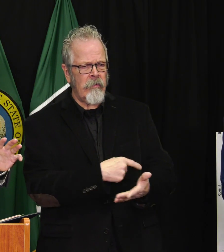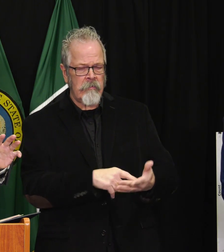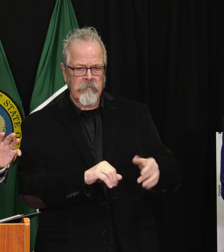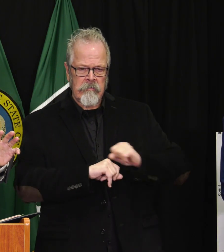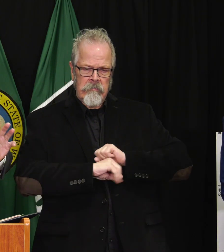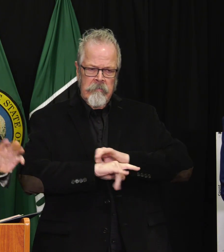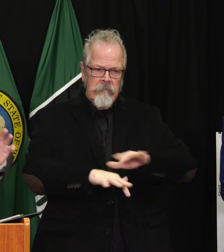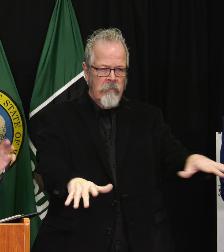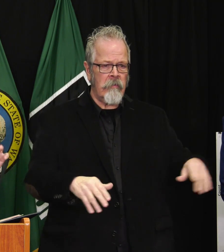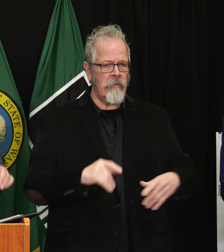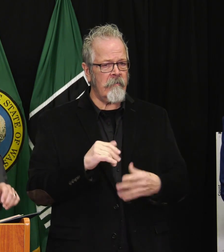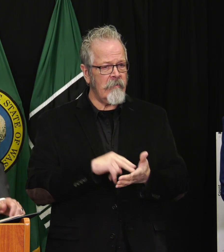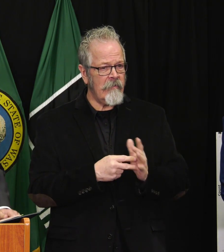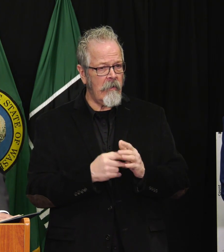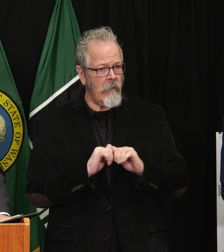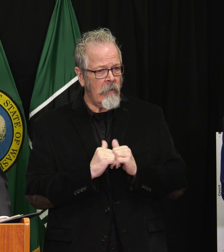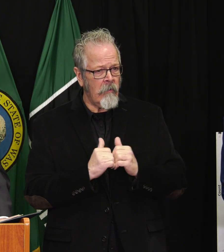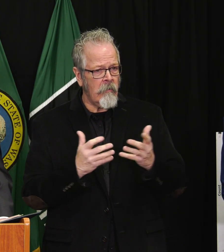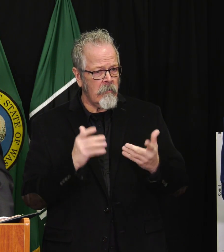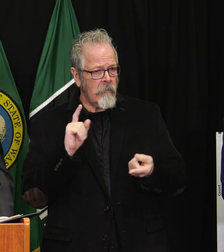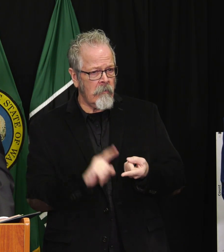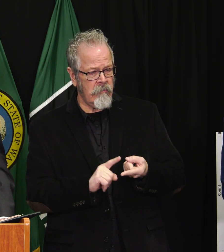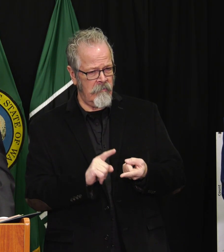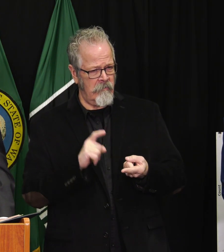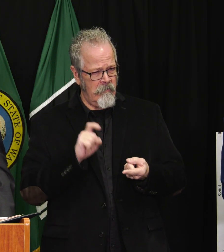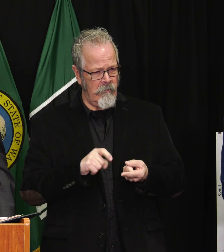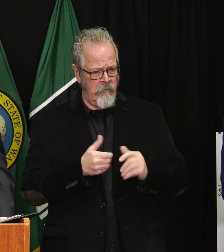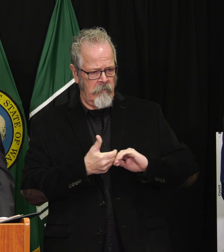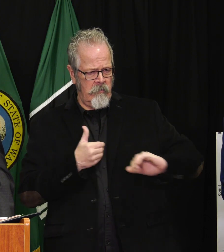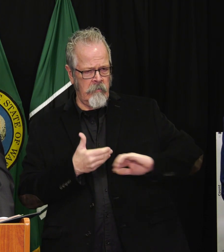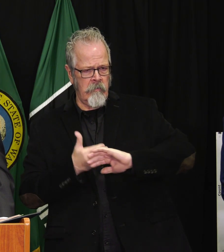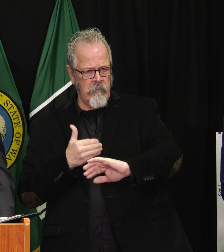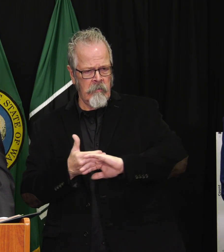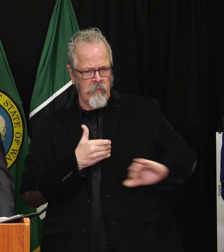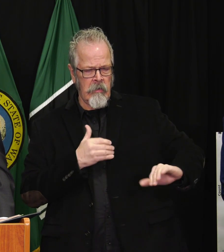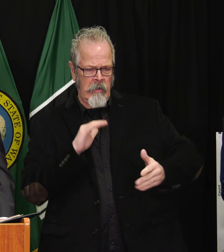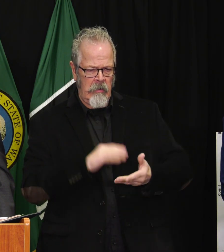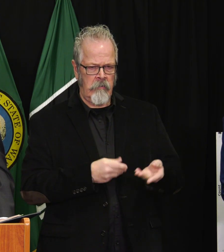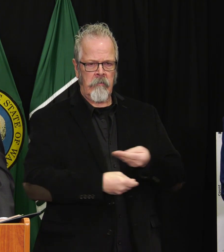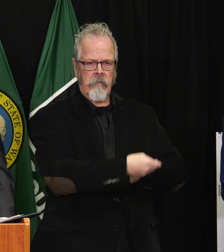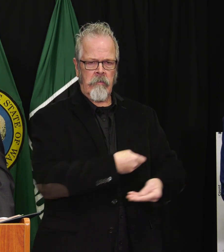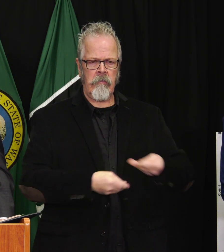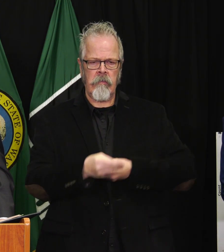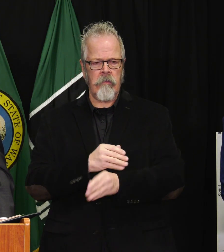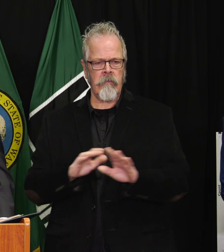that are not necessary in our lives. This is an effective tactic. It is at-hand.